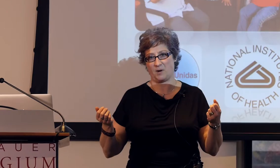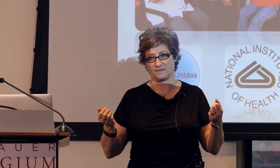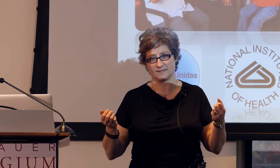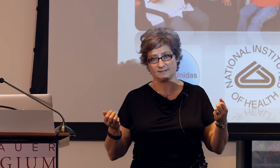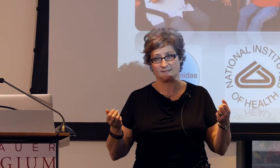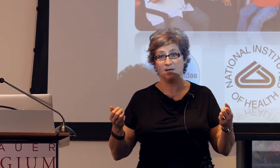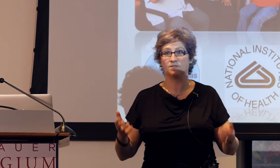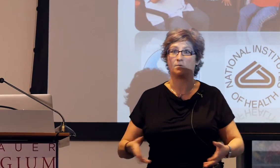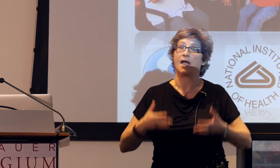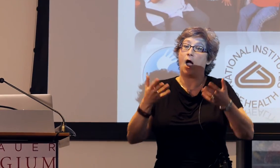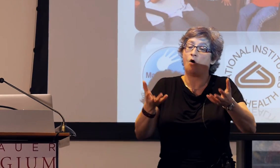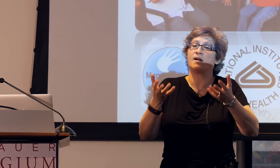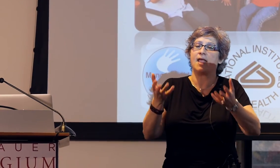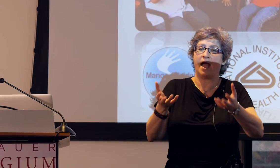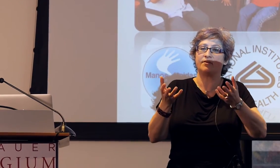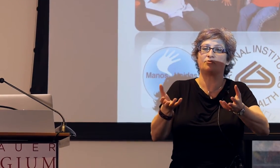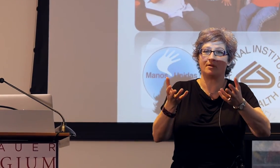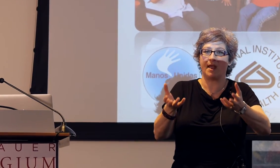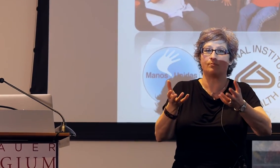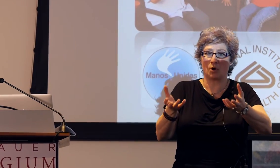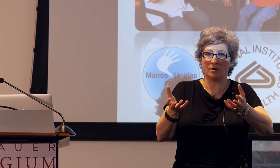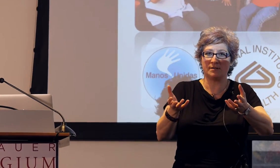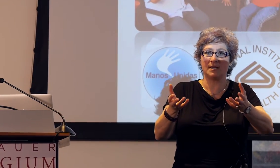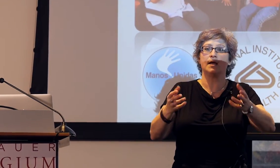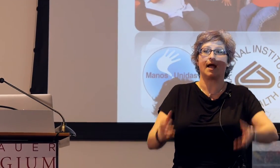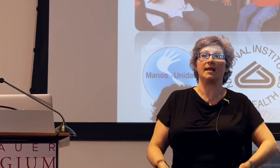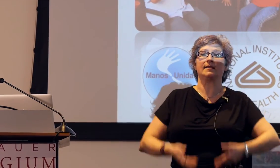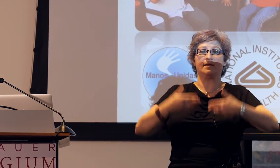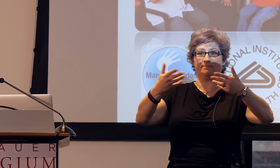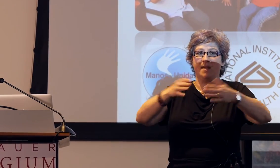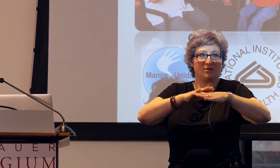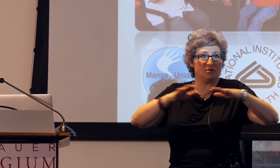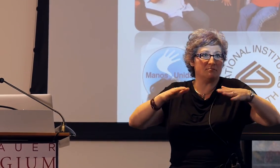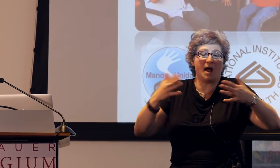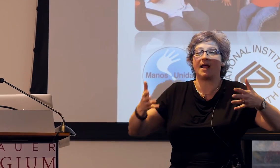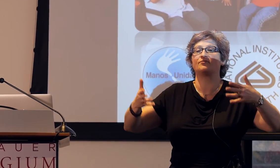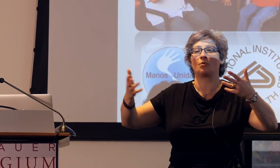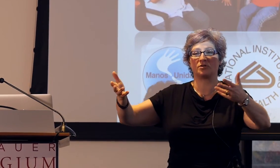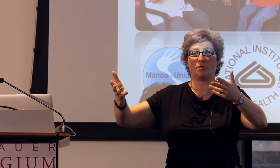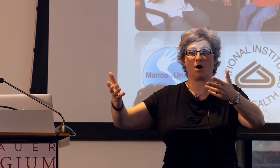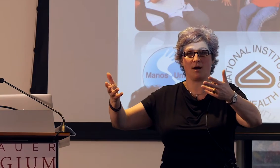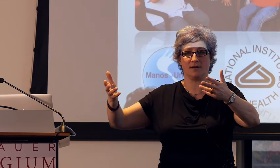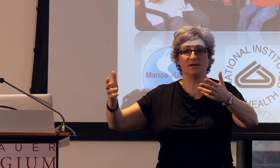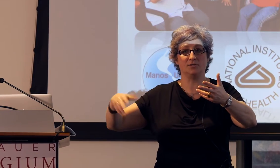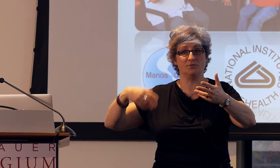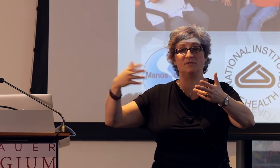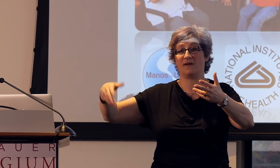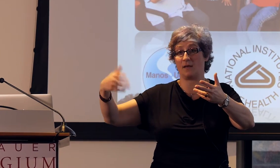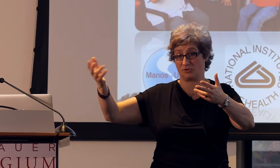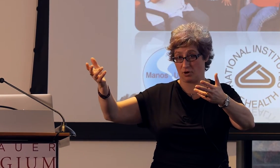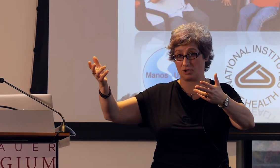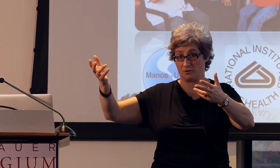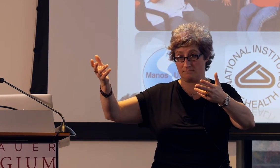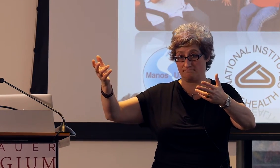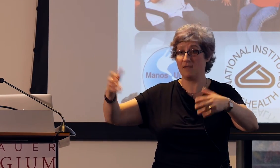hypothesis, so that already having premade words makes you not have to work so hard to develop structure.